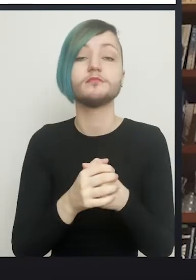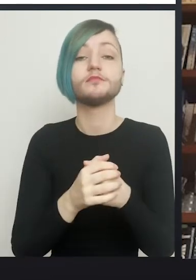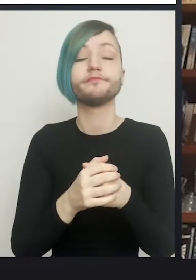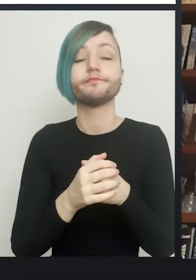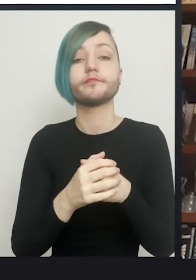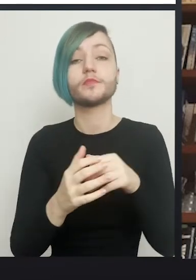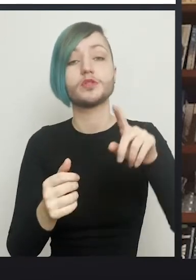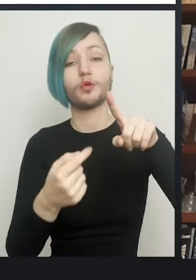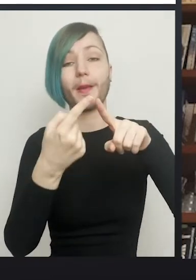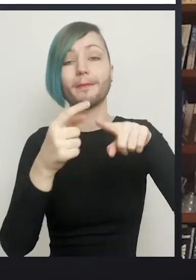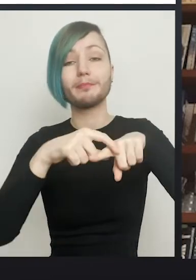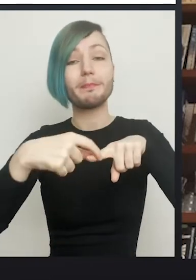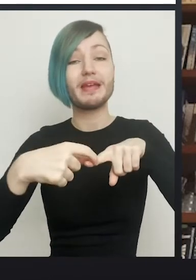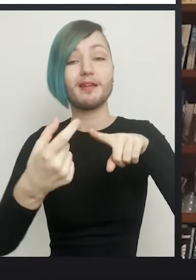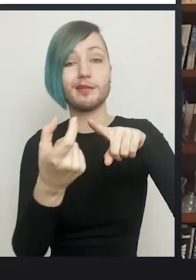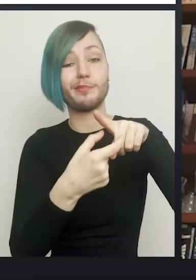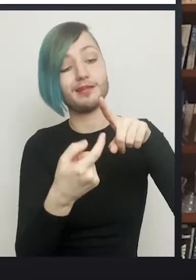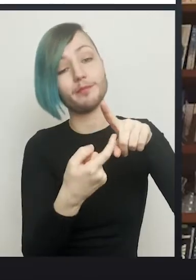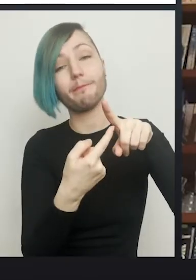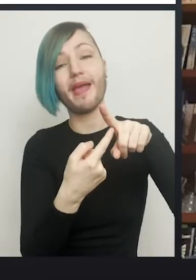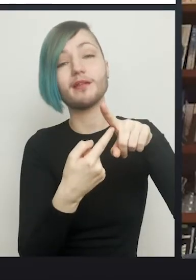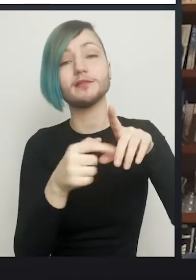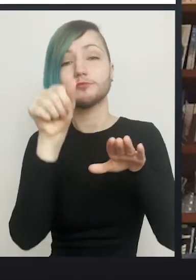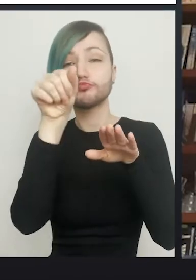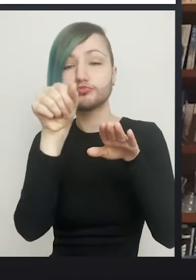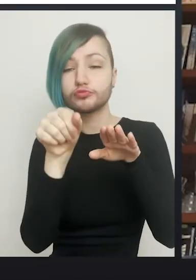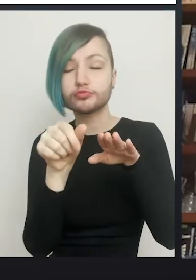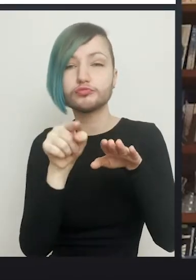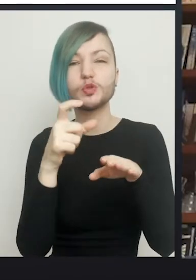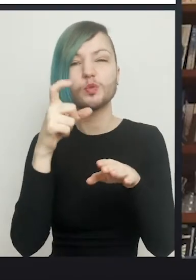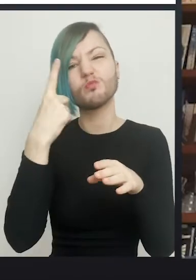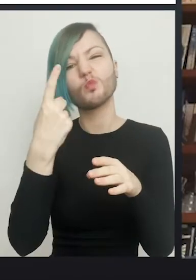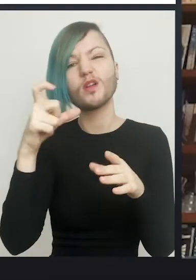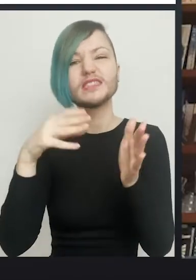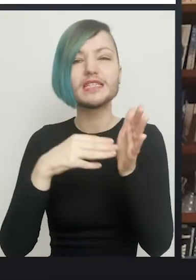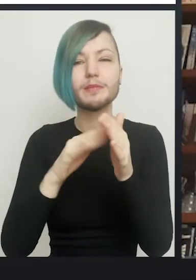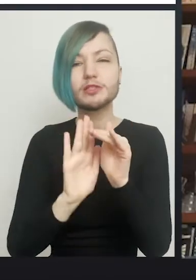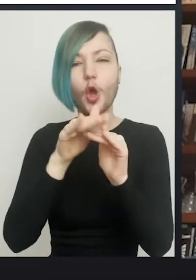from the base of the penis right the way down to a centimetre or so above the anal margin.